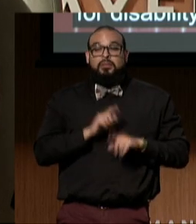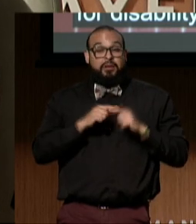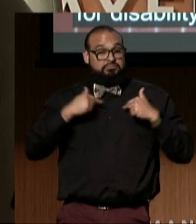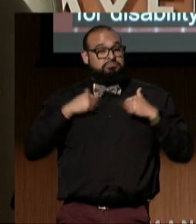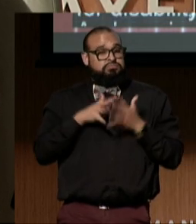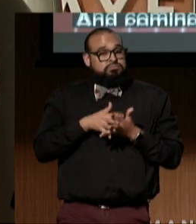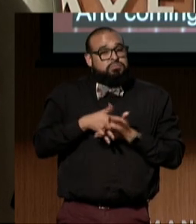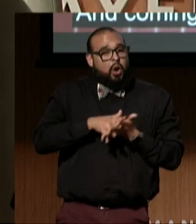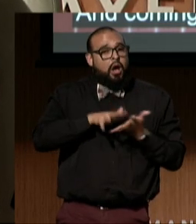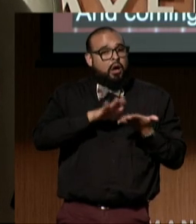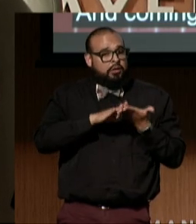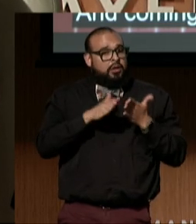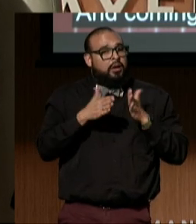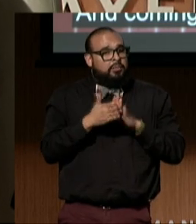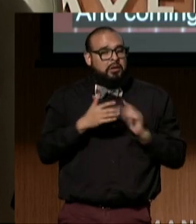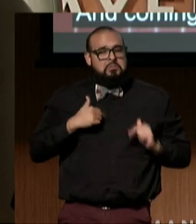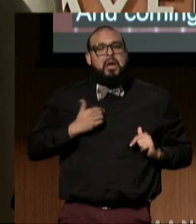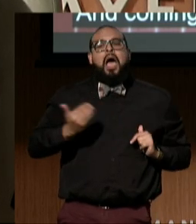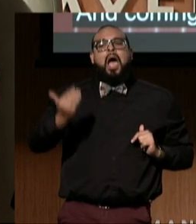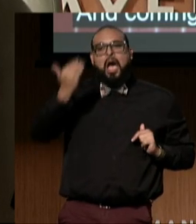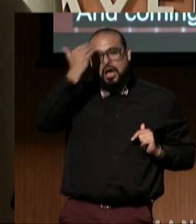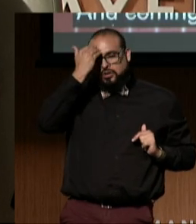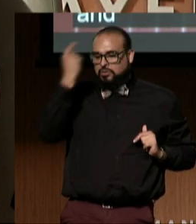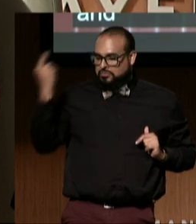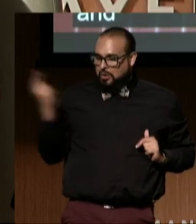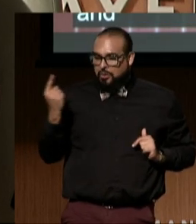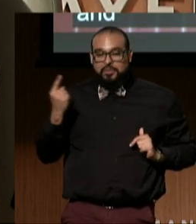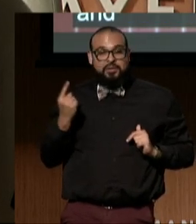and I will always know, that the only way to do this